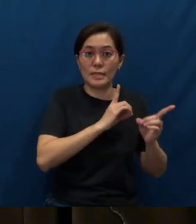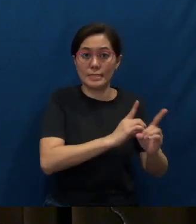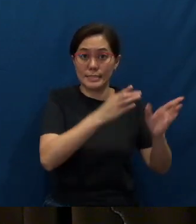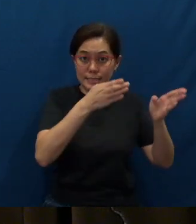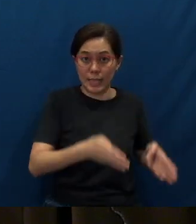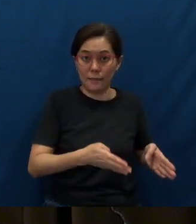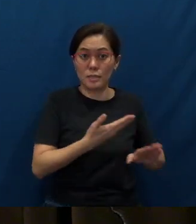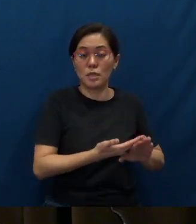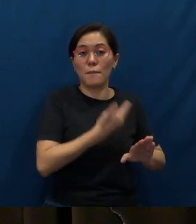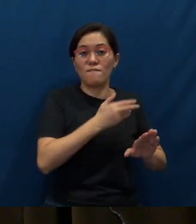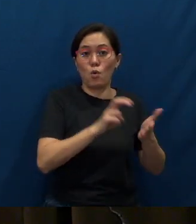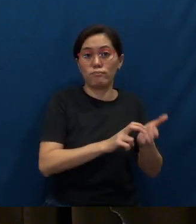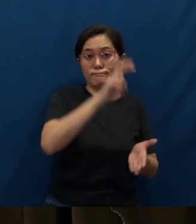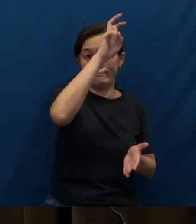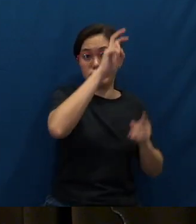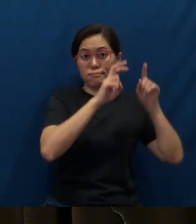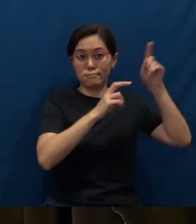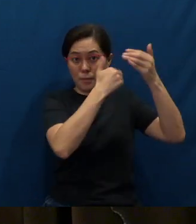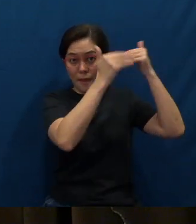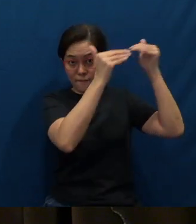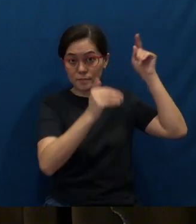before He ascended into heaven.